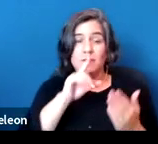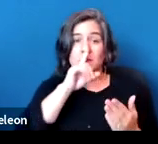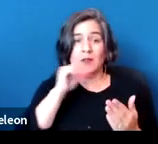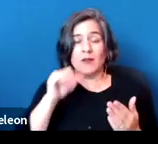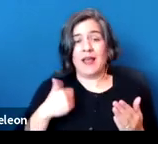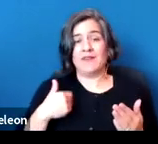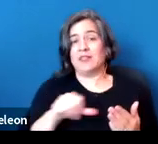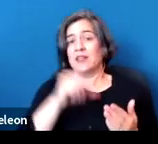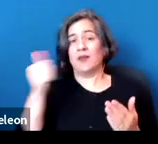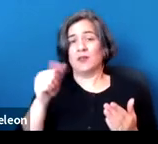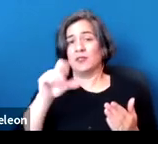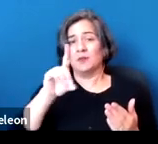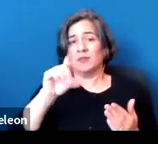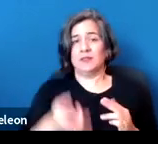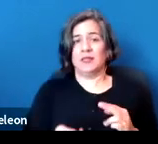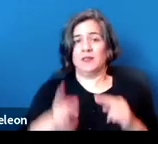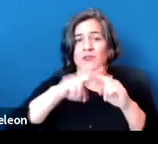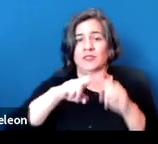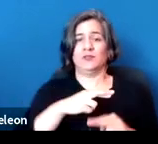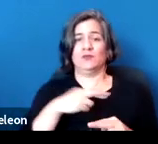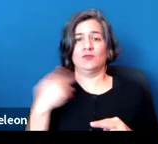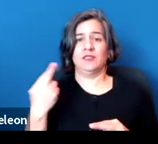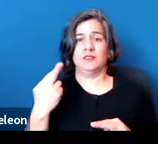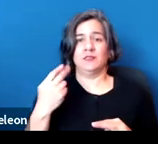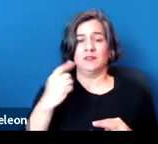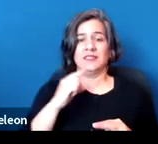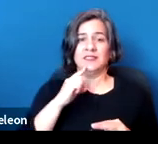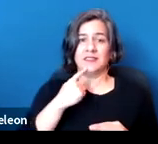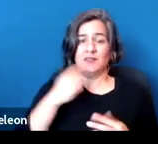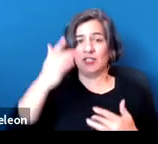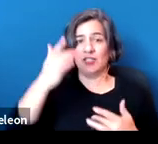that increases the risk for severe illness from COVID-19,